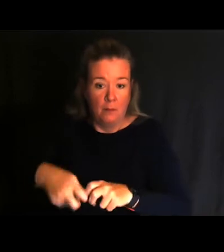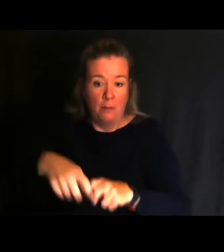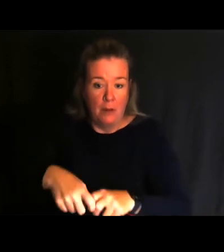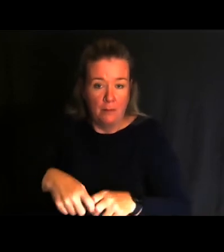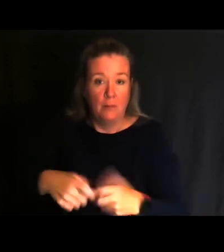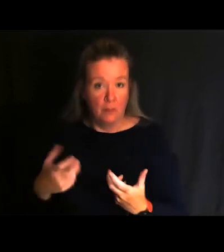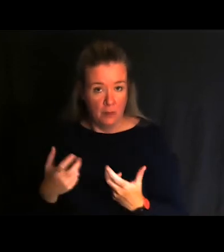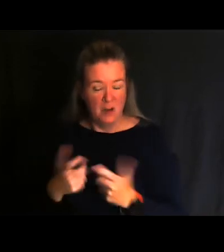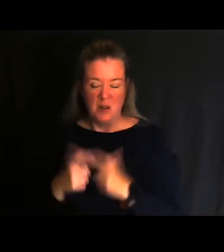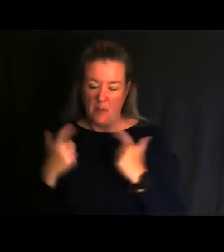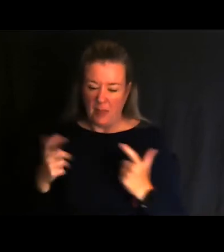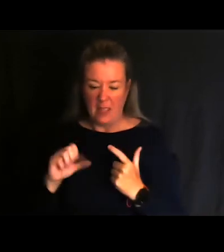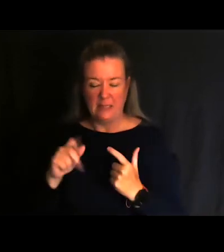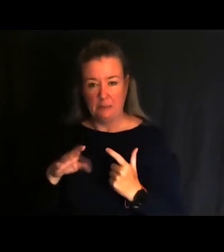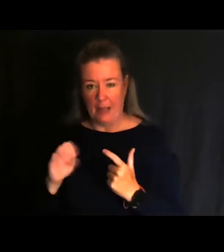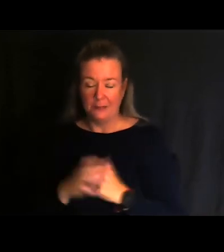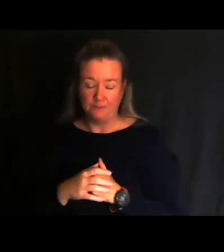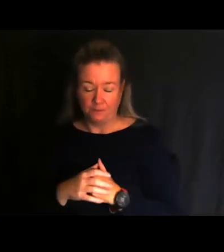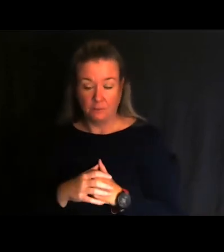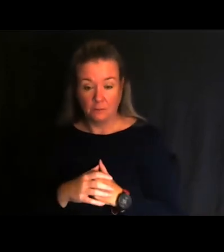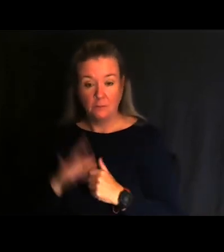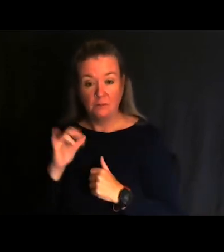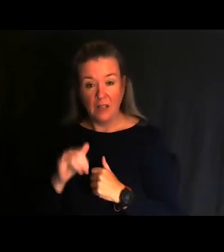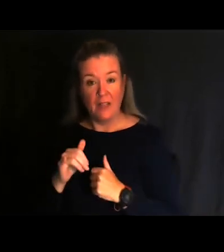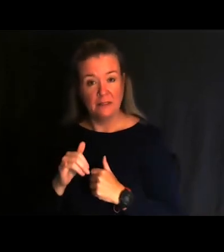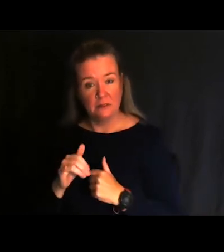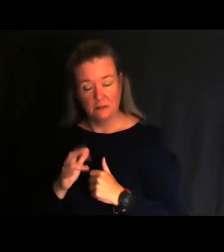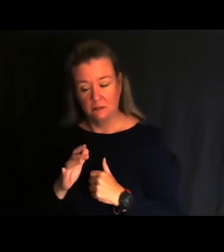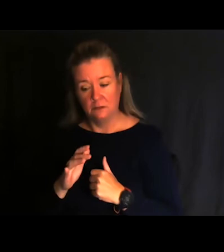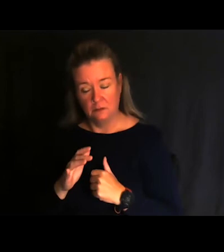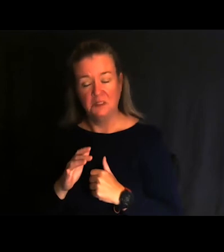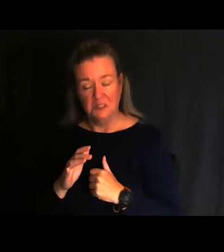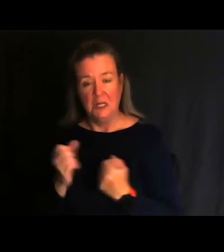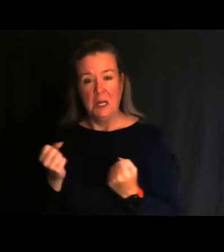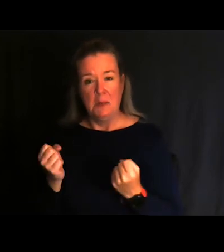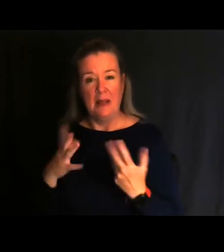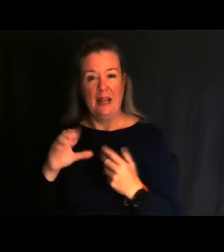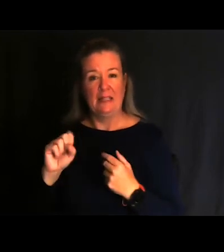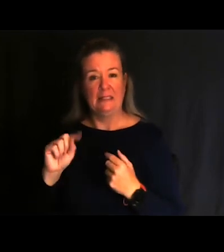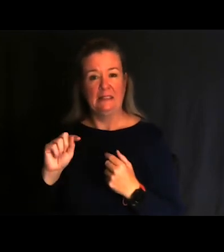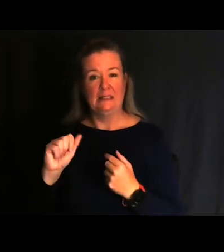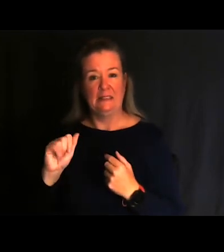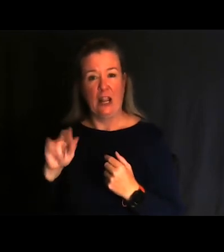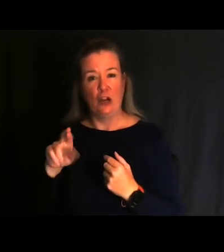They're huge spaces and it is a series of these stairs going down to the water and actually